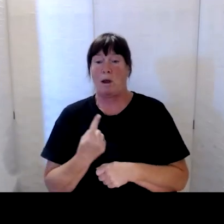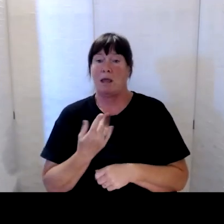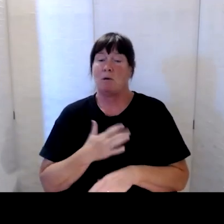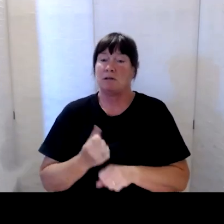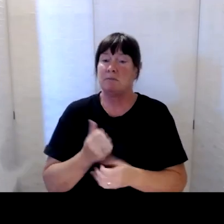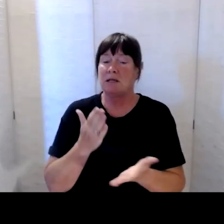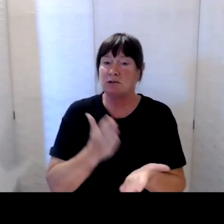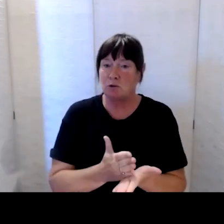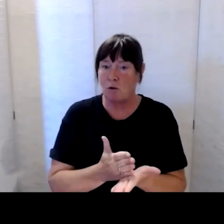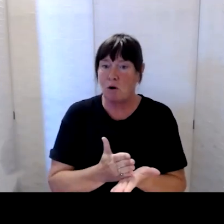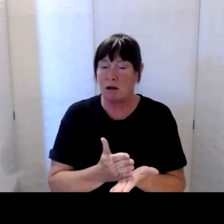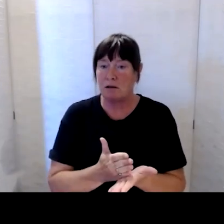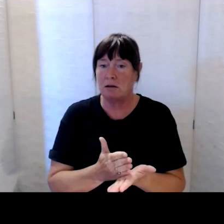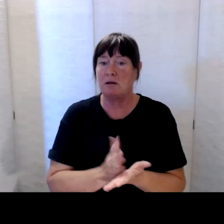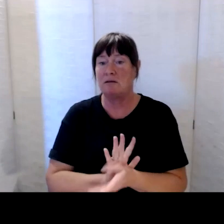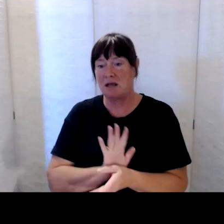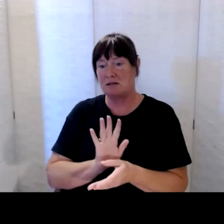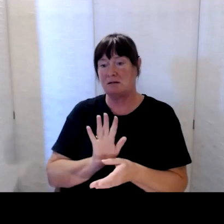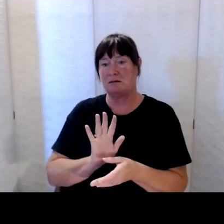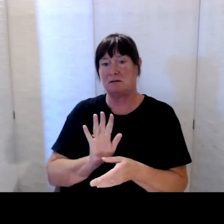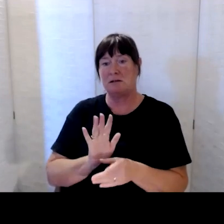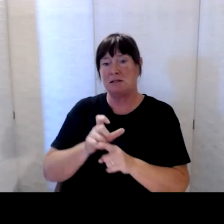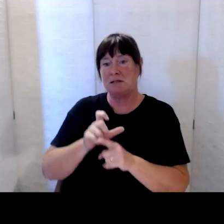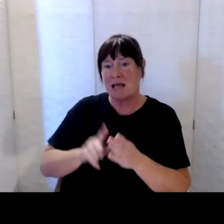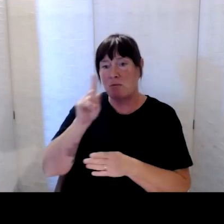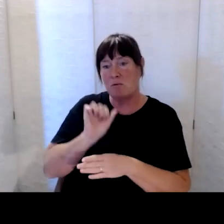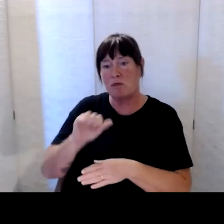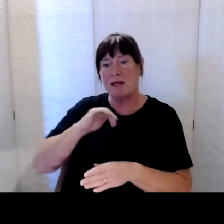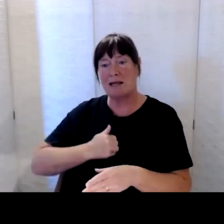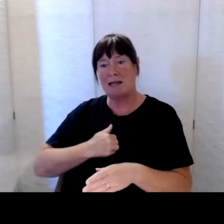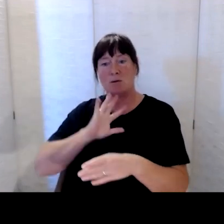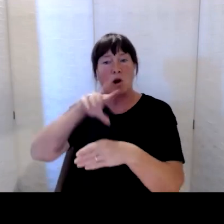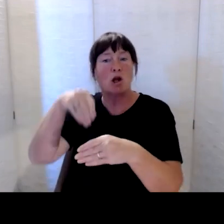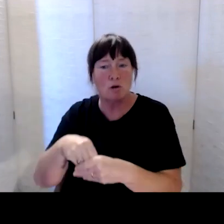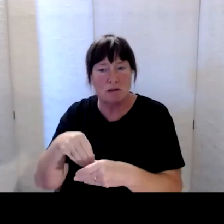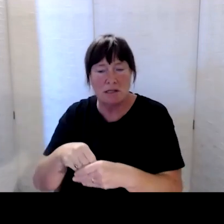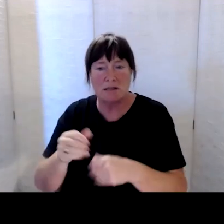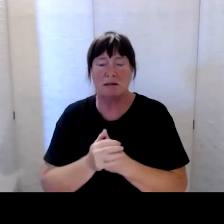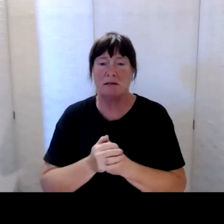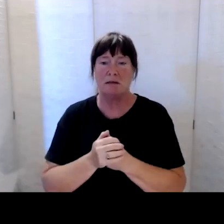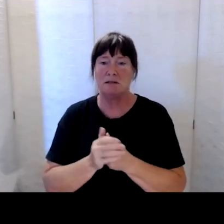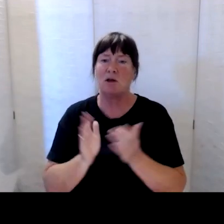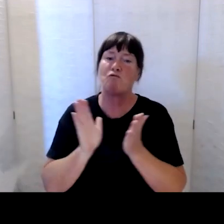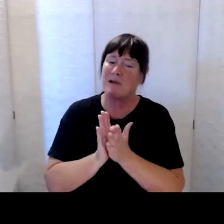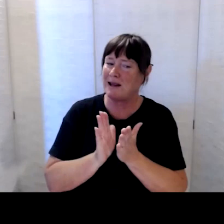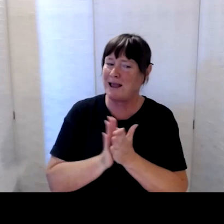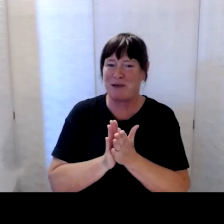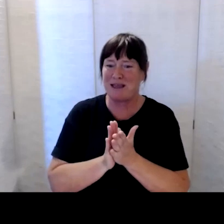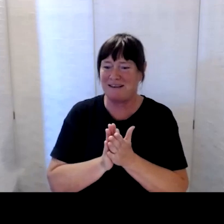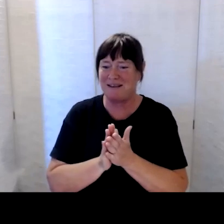of the needs of disabled people being met in that fund. So we were really pleased to be able to make progress on that